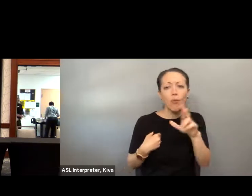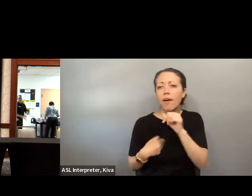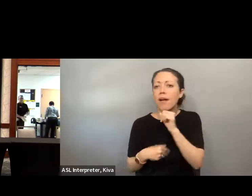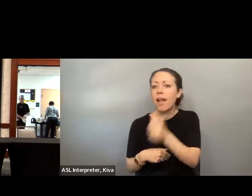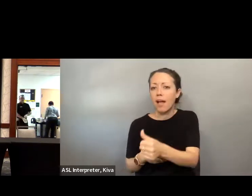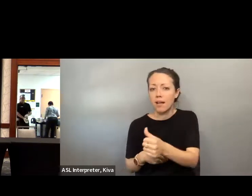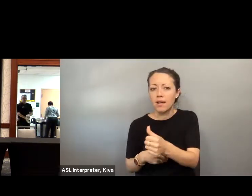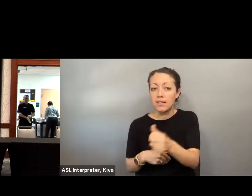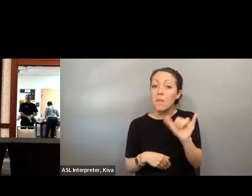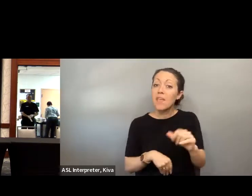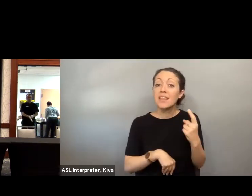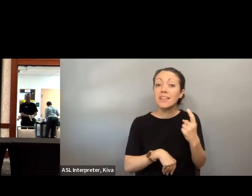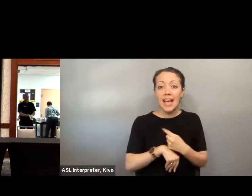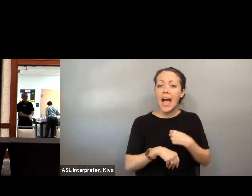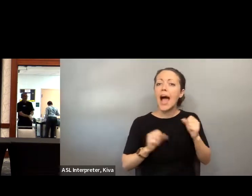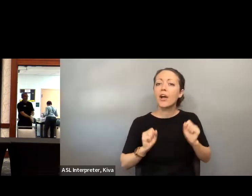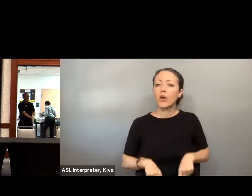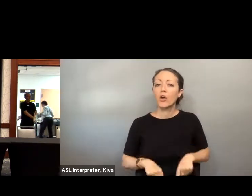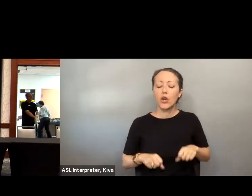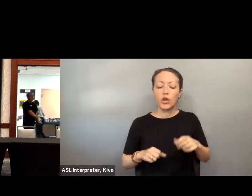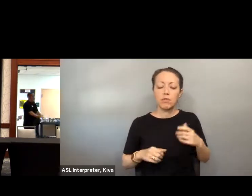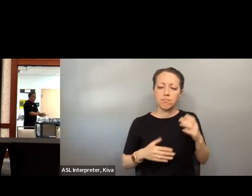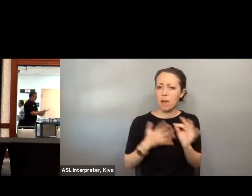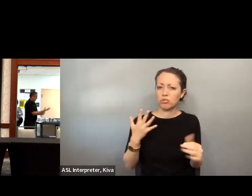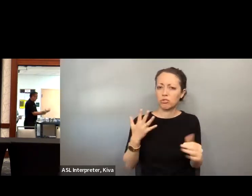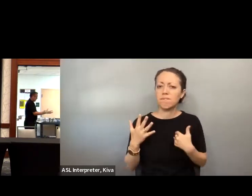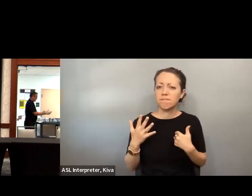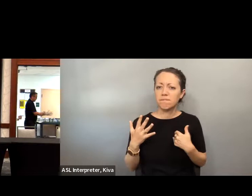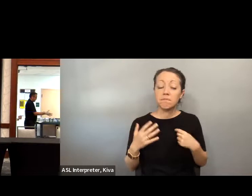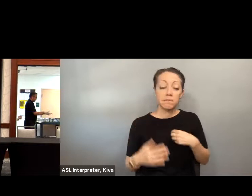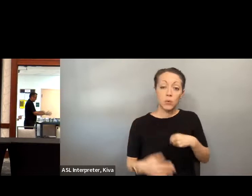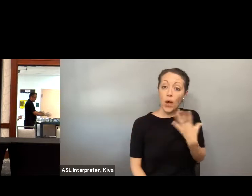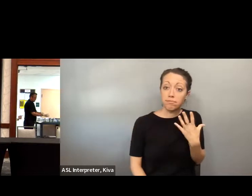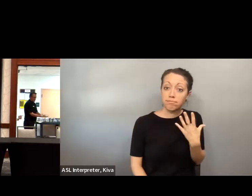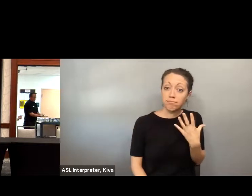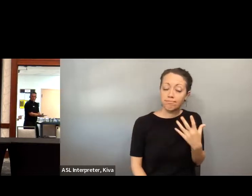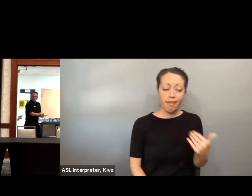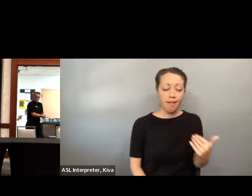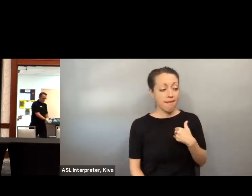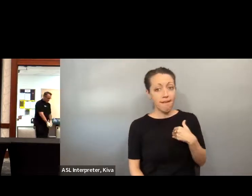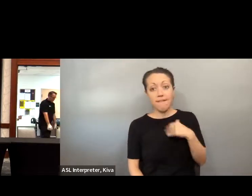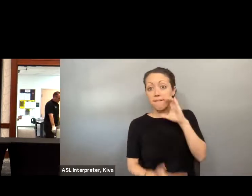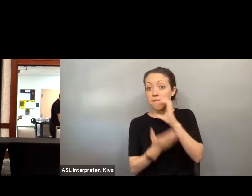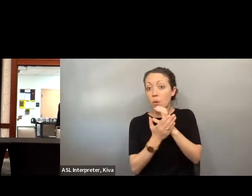lived. I committed myself to amplifying the stories of other disabled friends and neighbors. Why? Because I